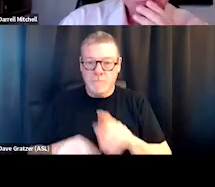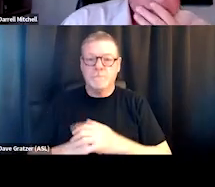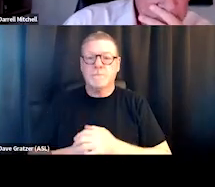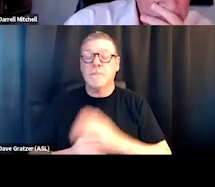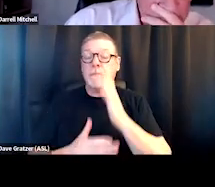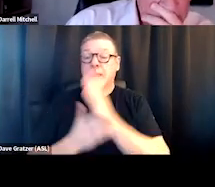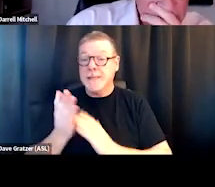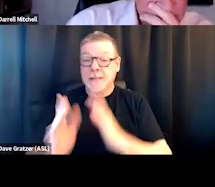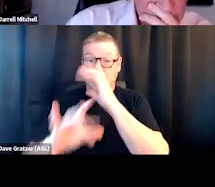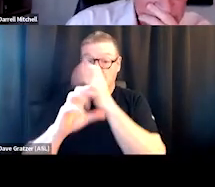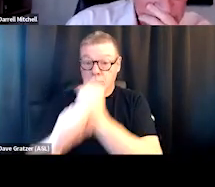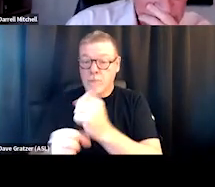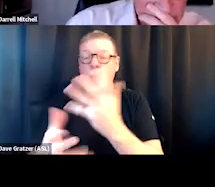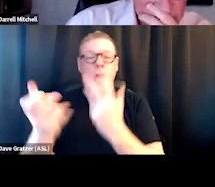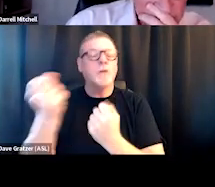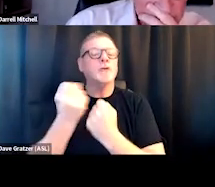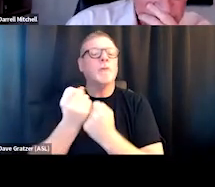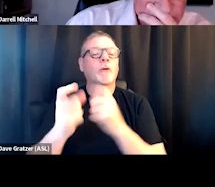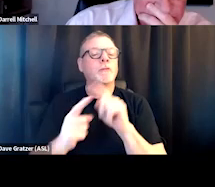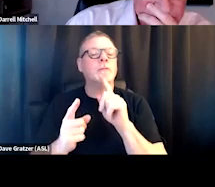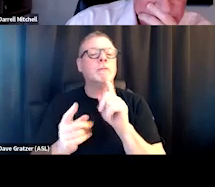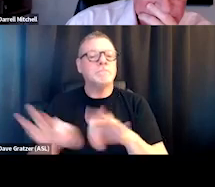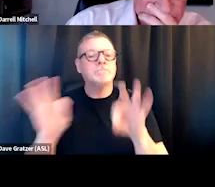and we want to support whatever is meaningful to people that we're working with.